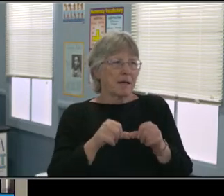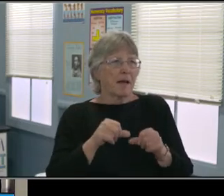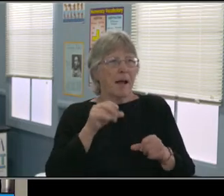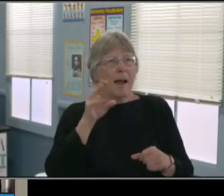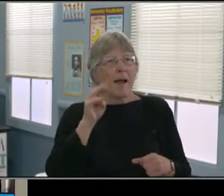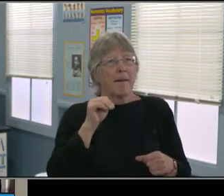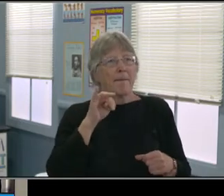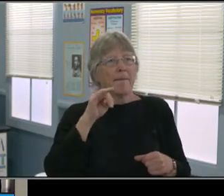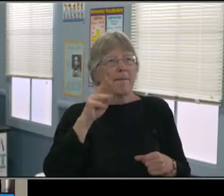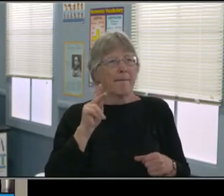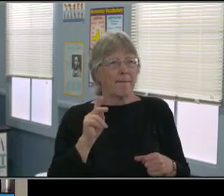This worked before.